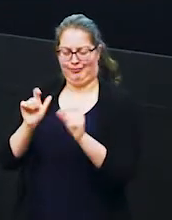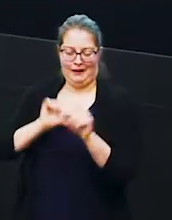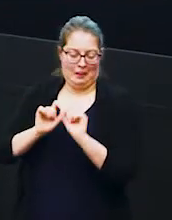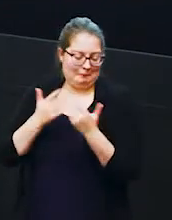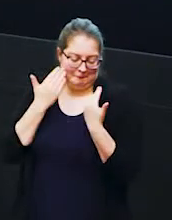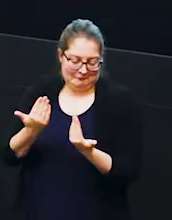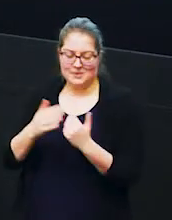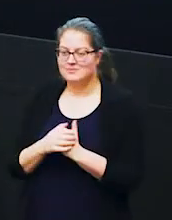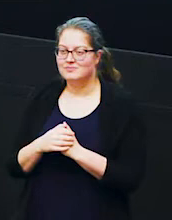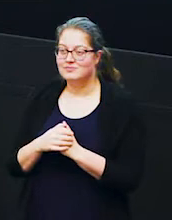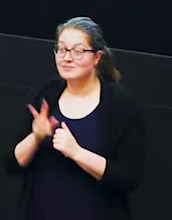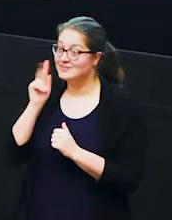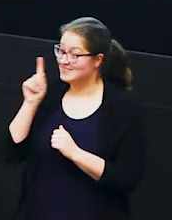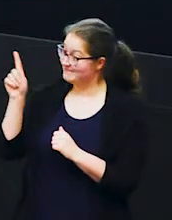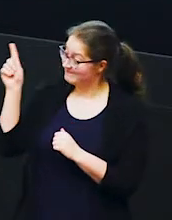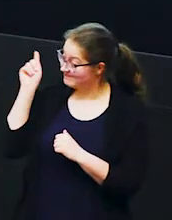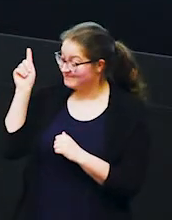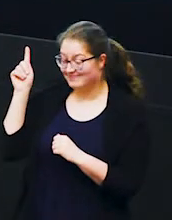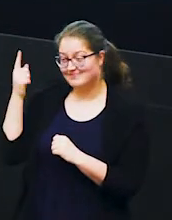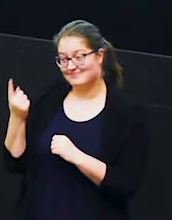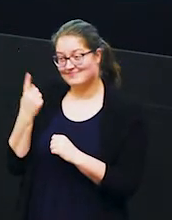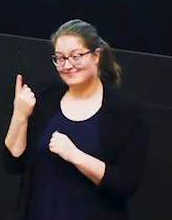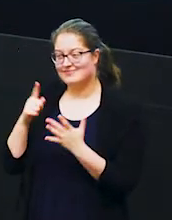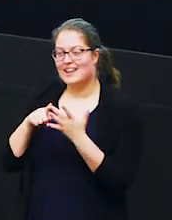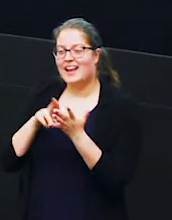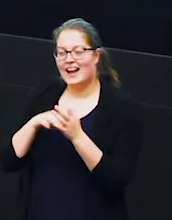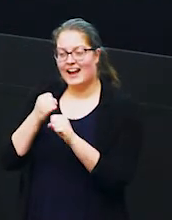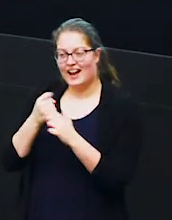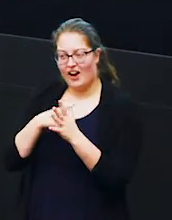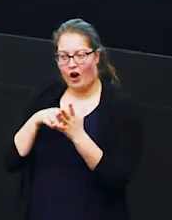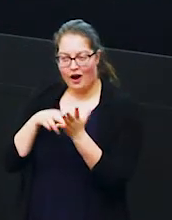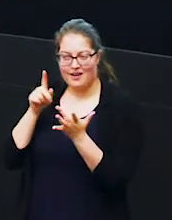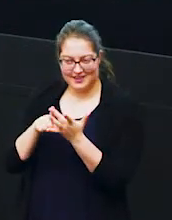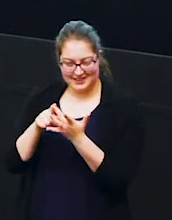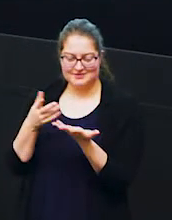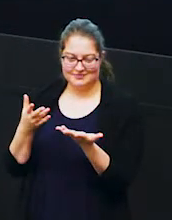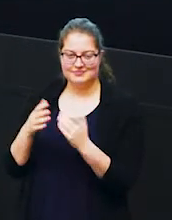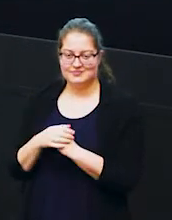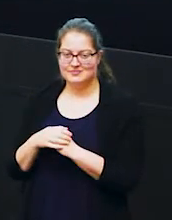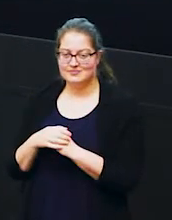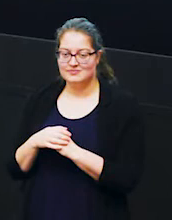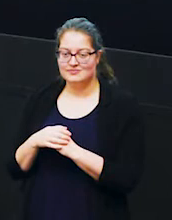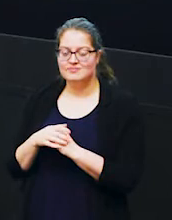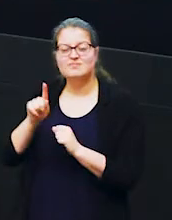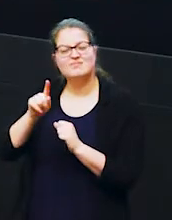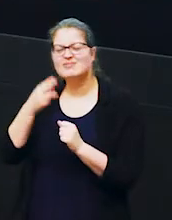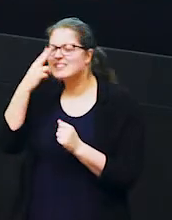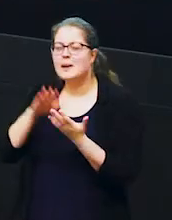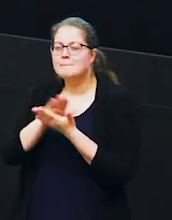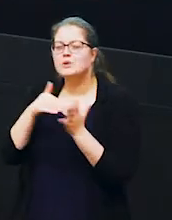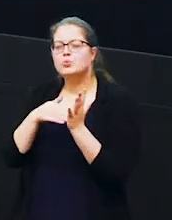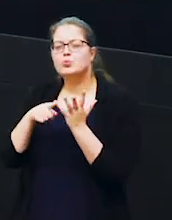you can see that this is in ghani now in ghani it his name means in zulu it means little one